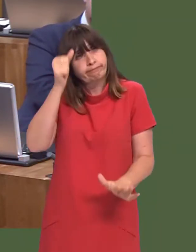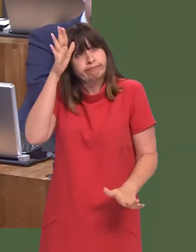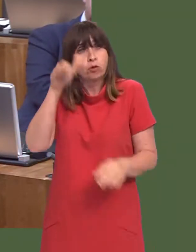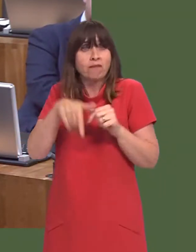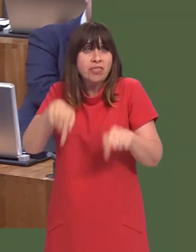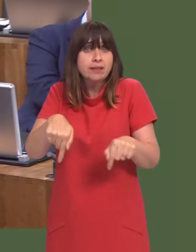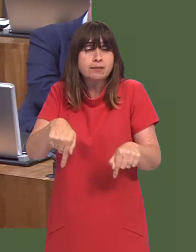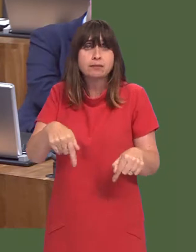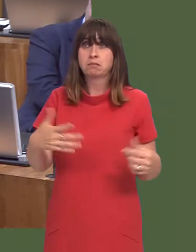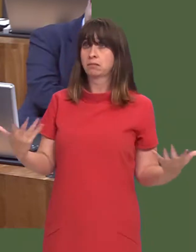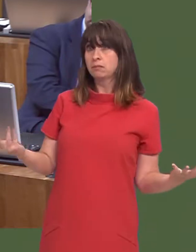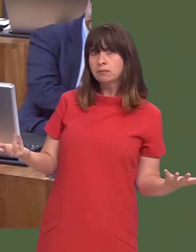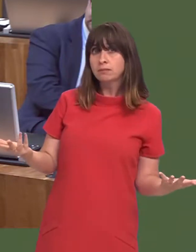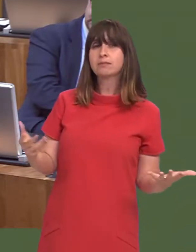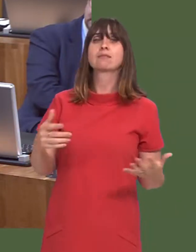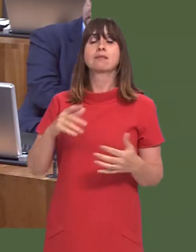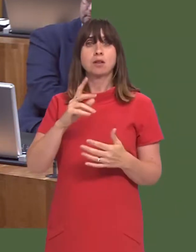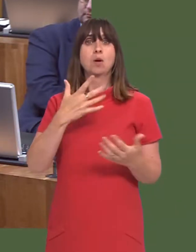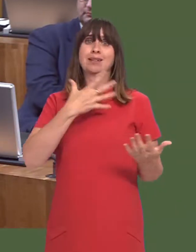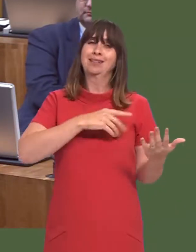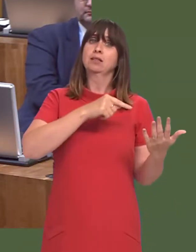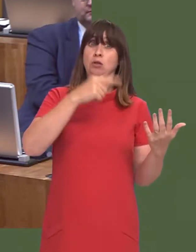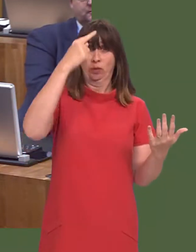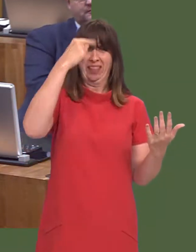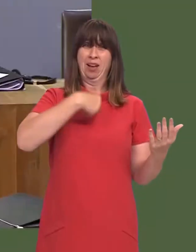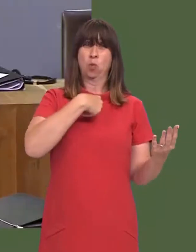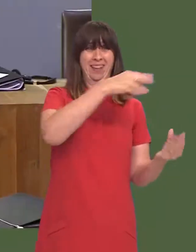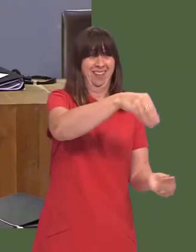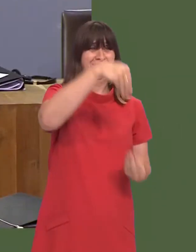But if heís asking me the question, ëIs this simply an exercise that we are taking